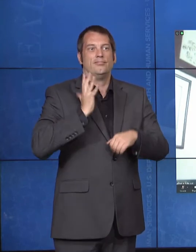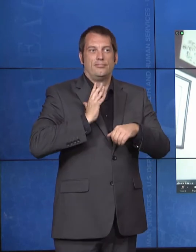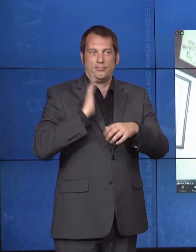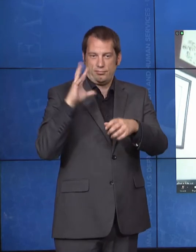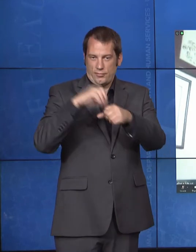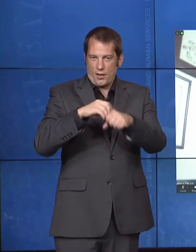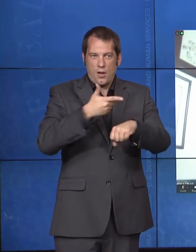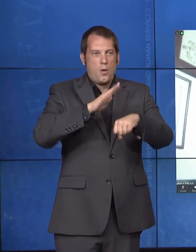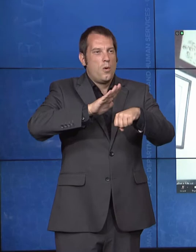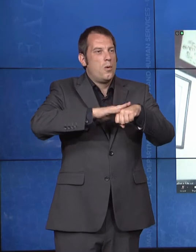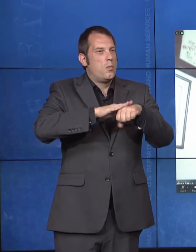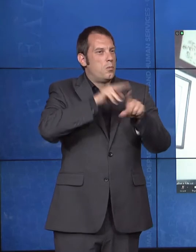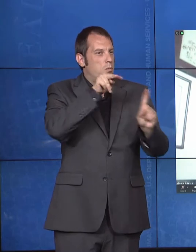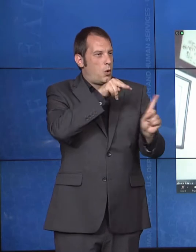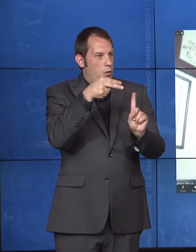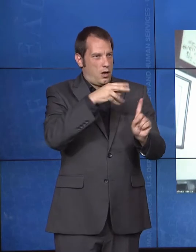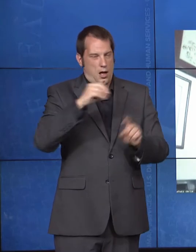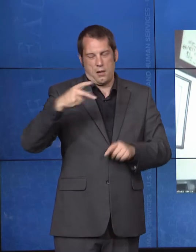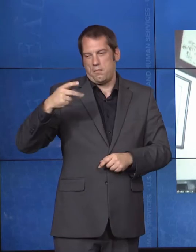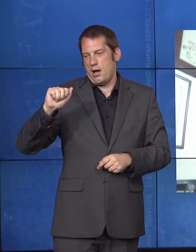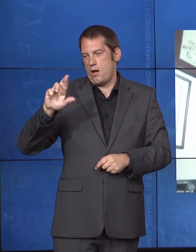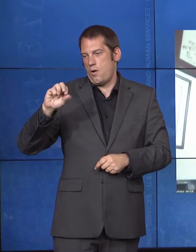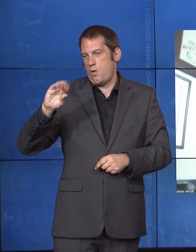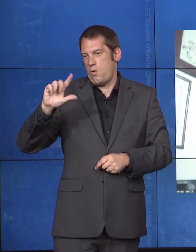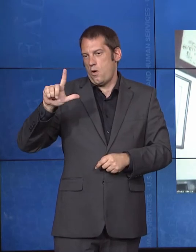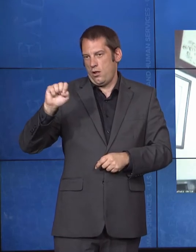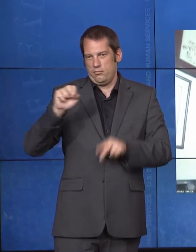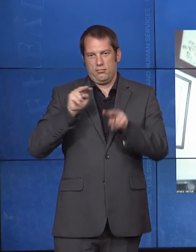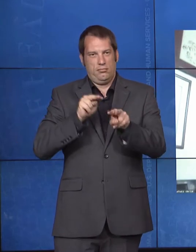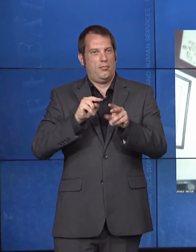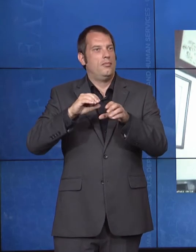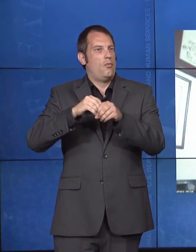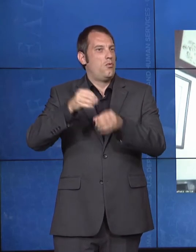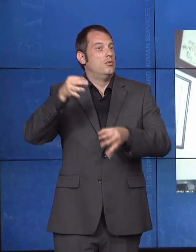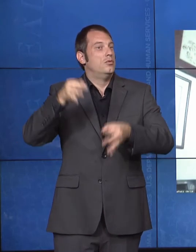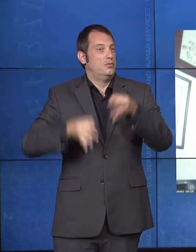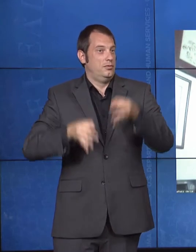And now Julie's back. So, Julie, I just introduced Lynn. So, now you can take over from here.